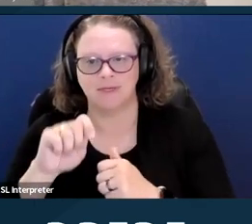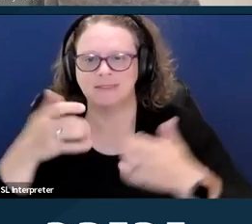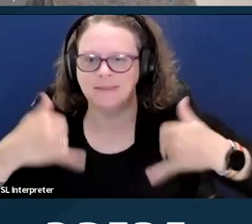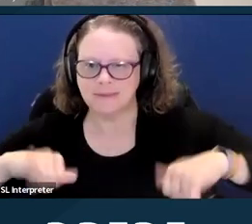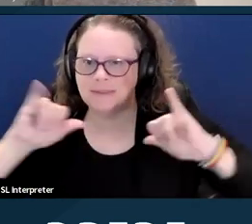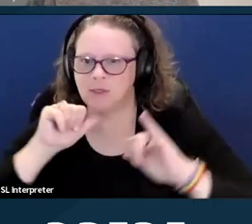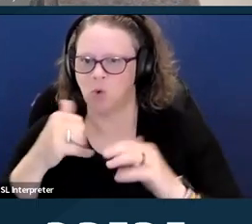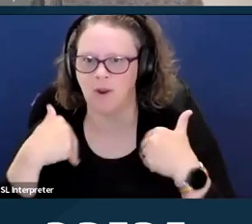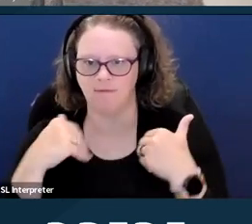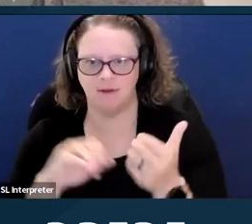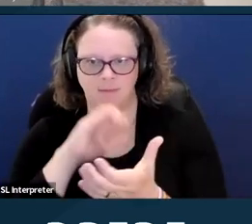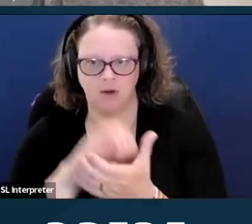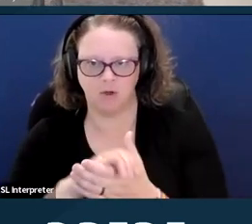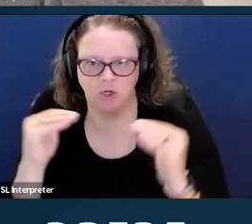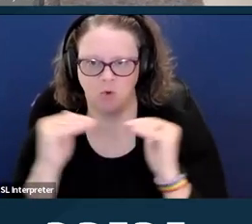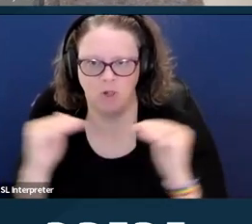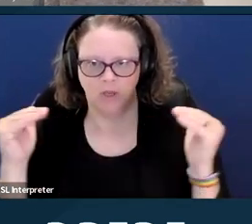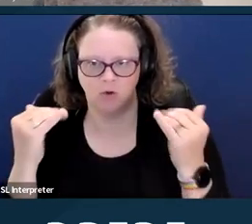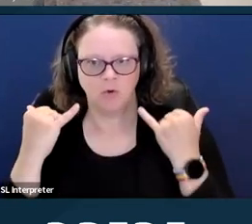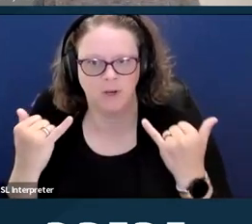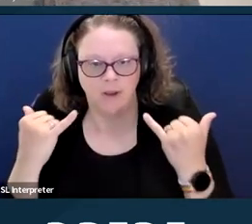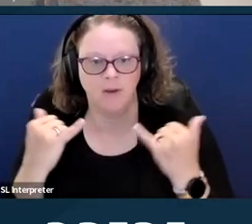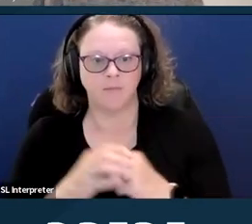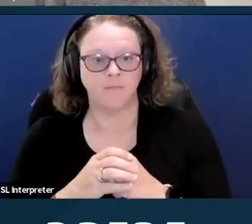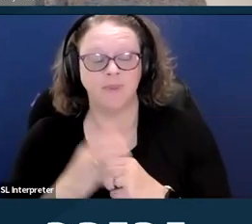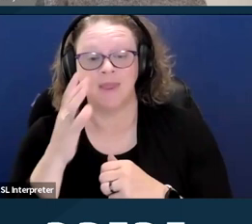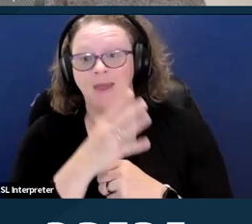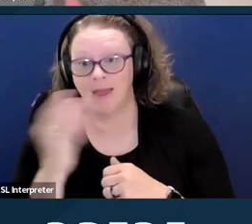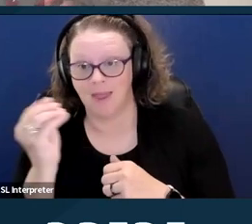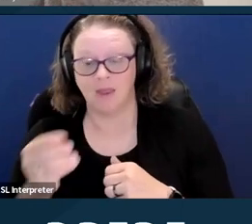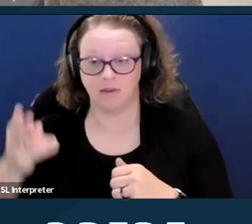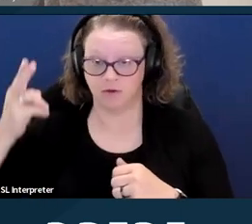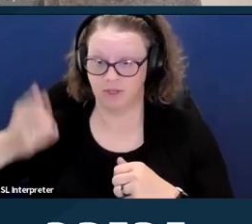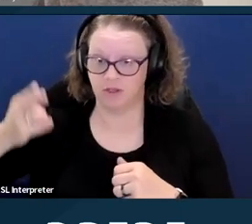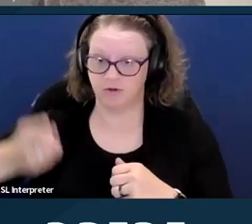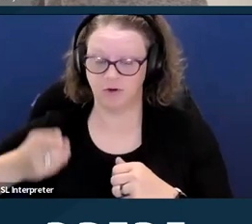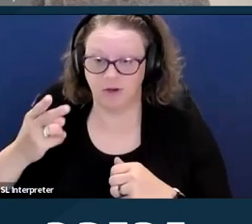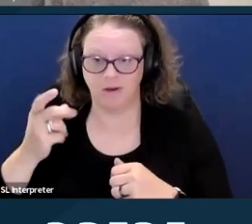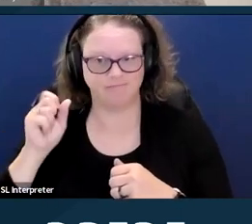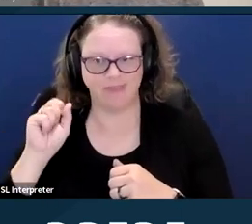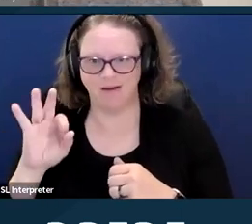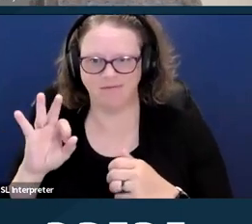Further, there is a history of kind of an entanglement between the history,